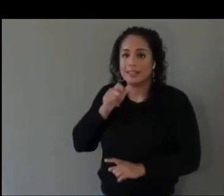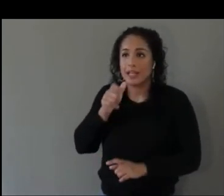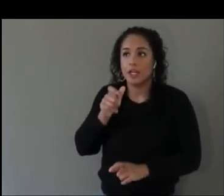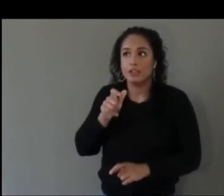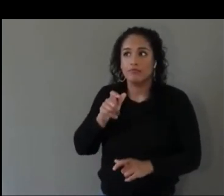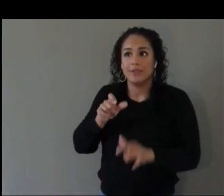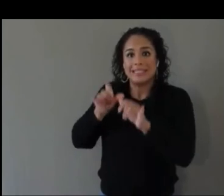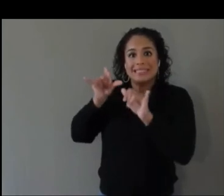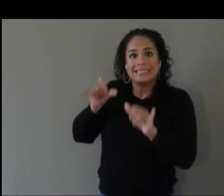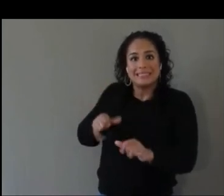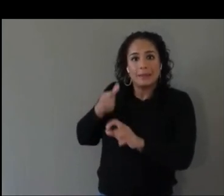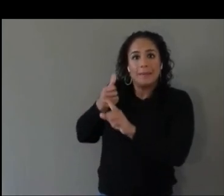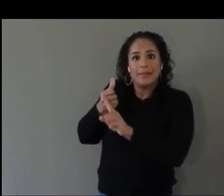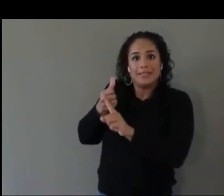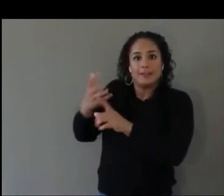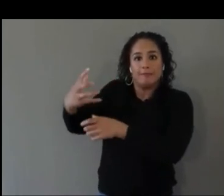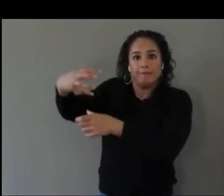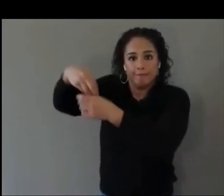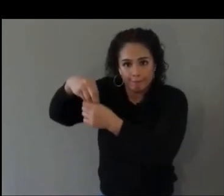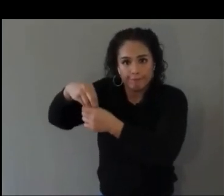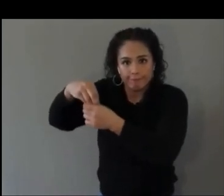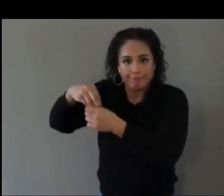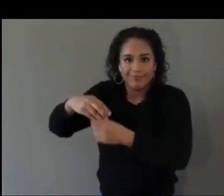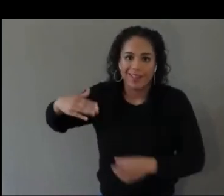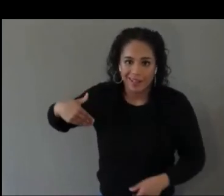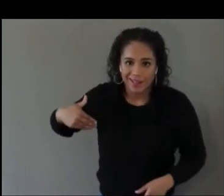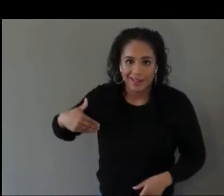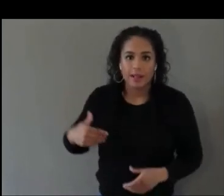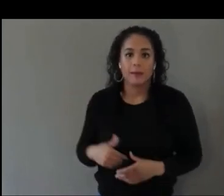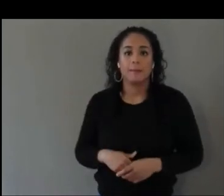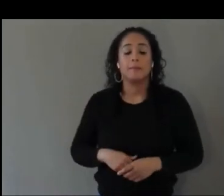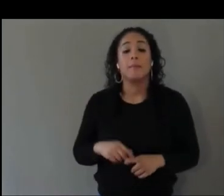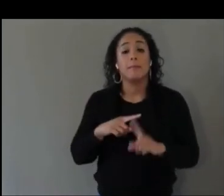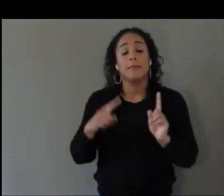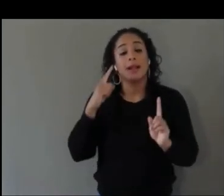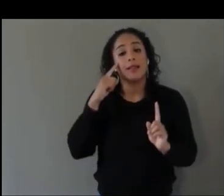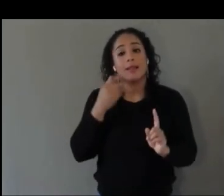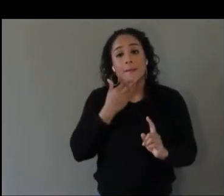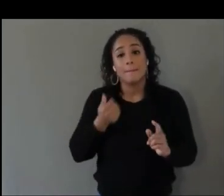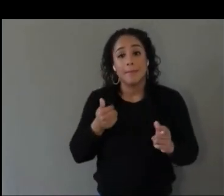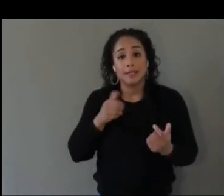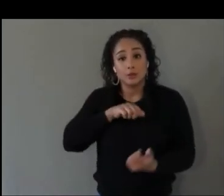But I think that the best way to approach this is to see what's out there and test with people